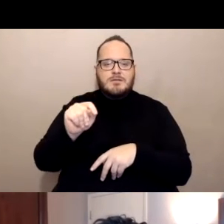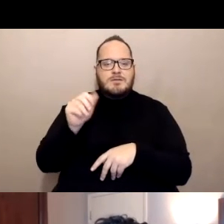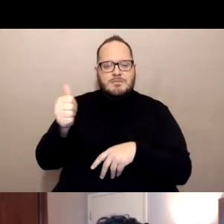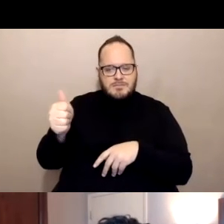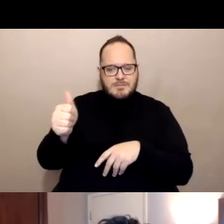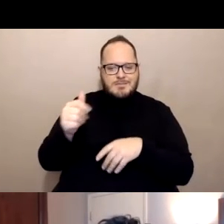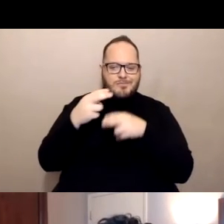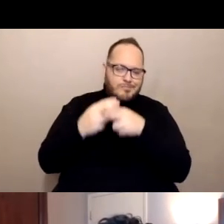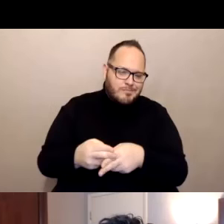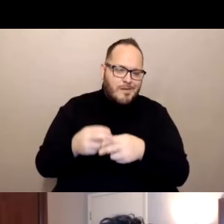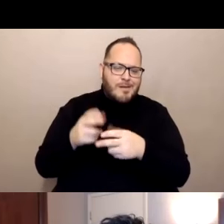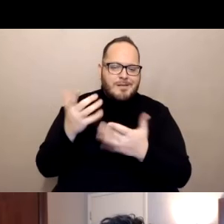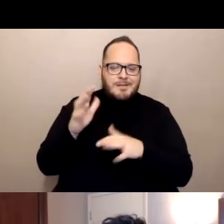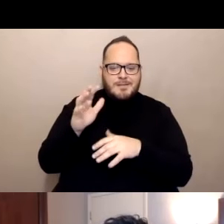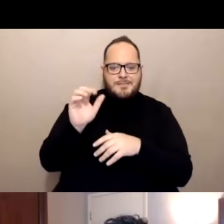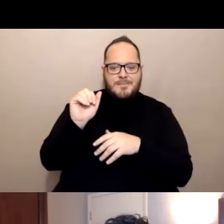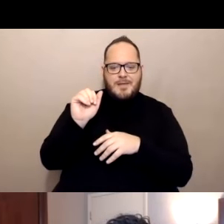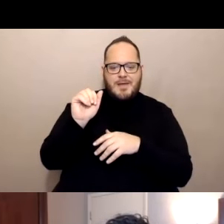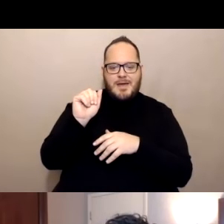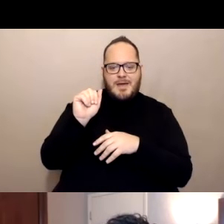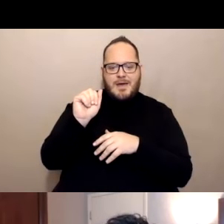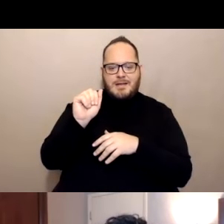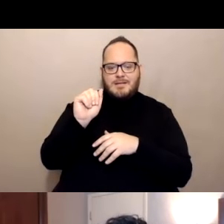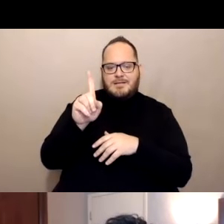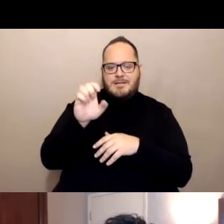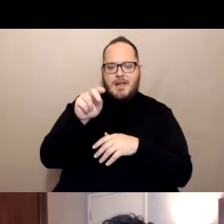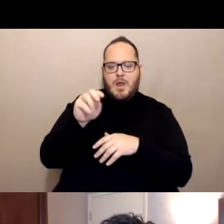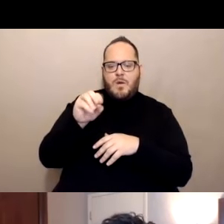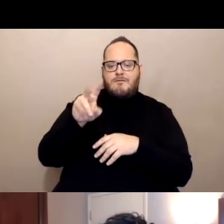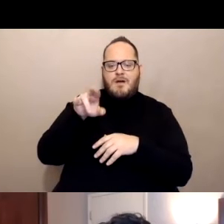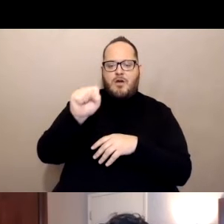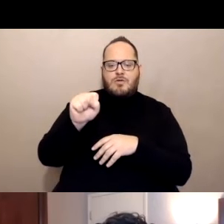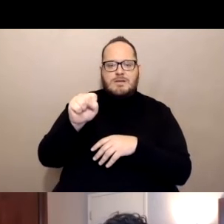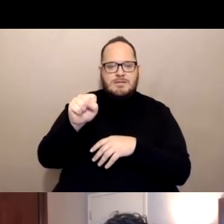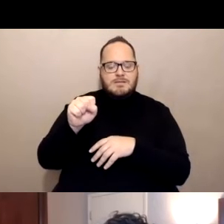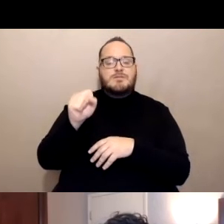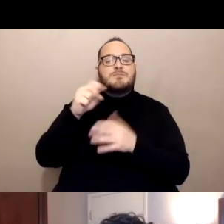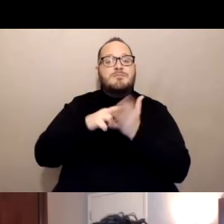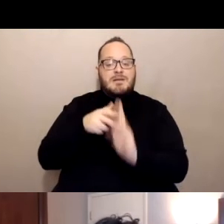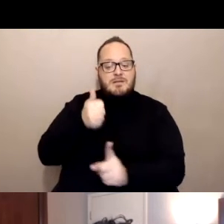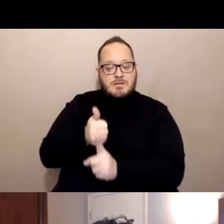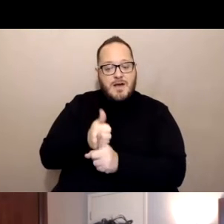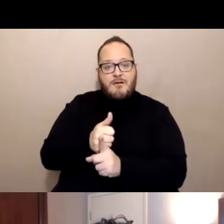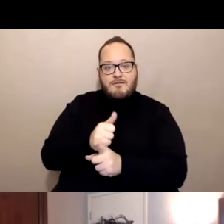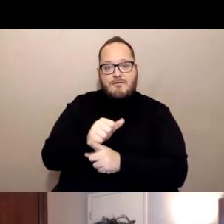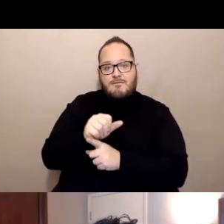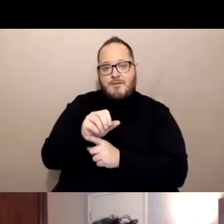and what it is, is it's been modified. So it's a modified virus that can't make copies of itself and can't cause disease.